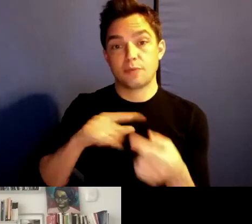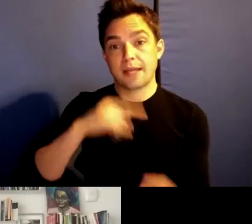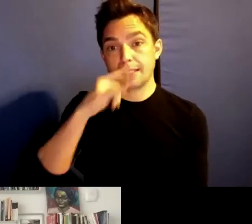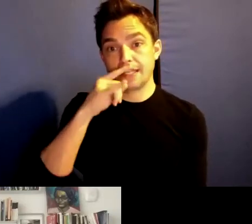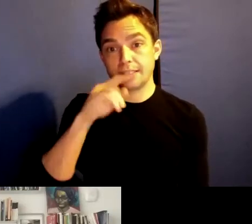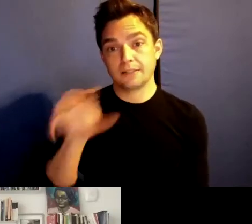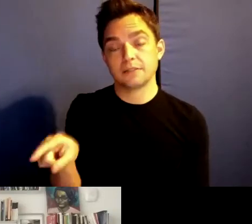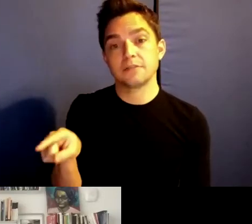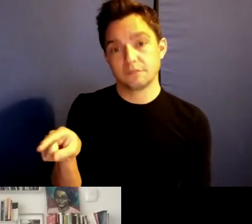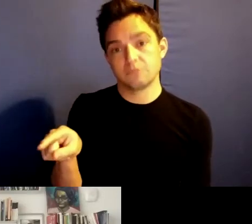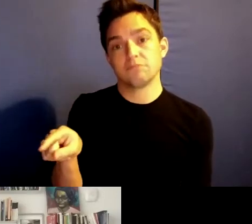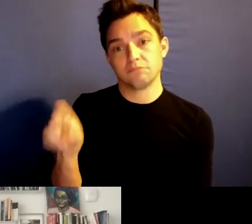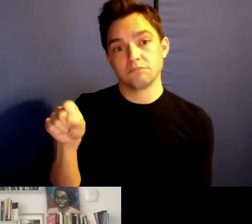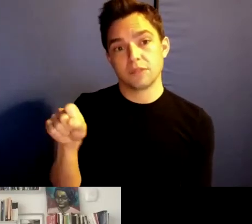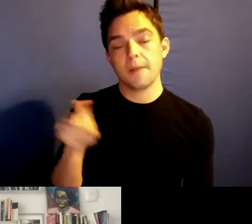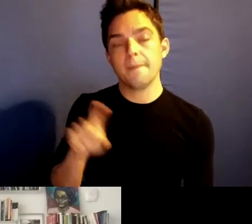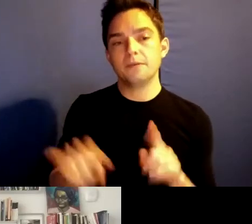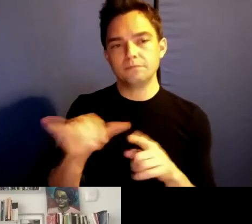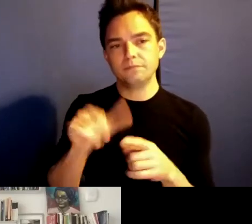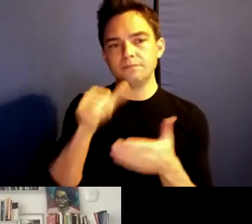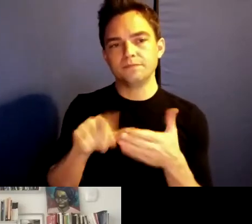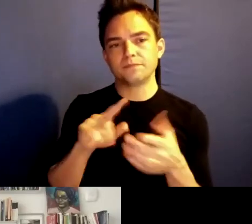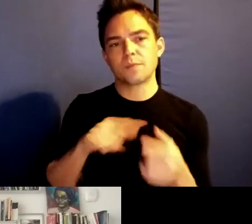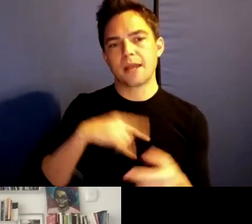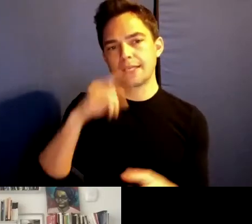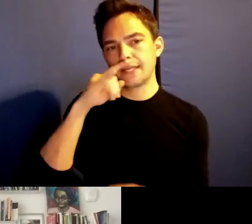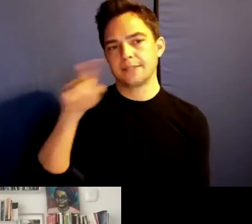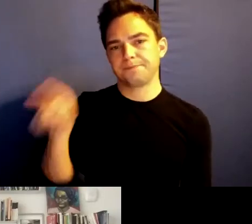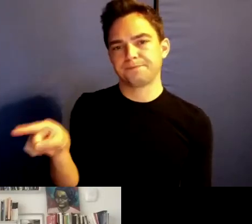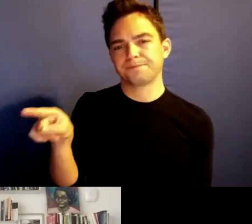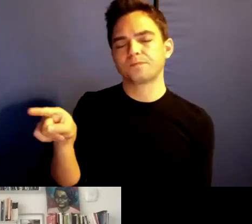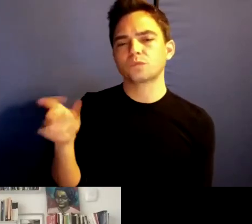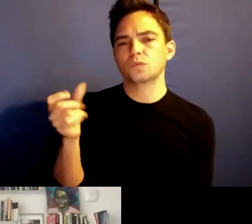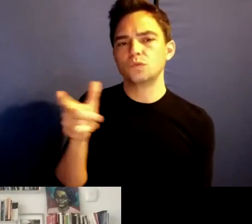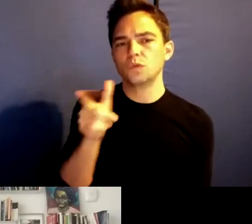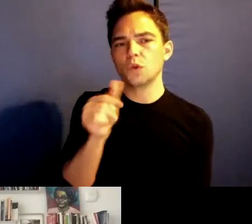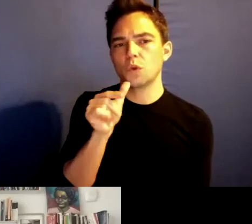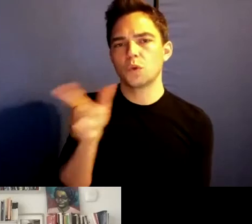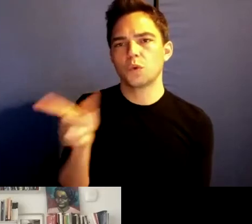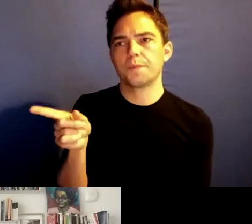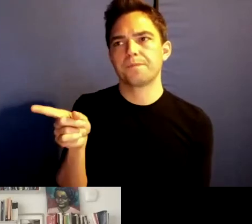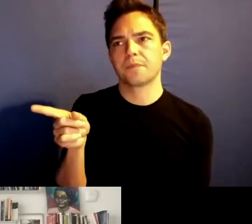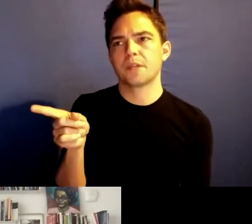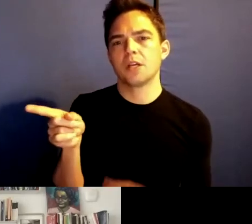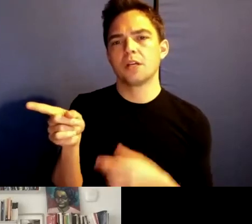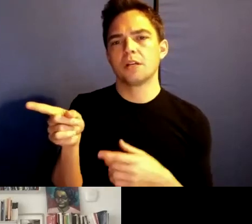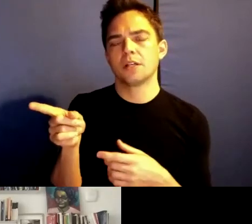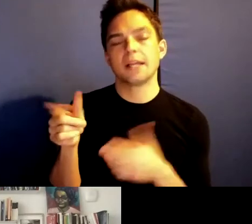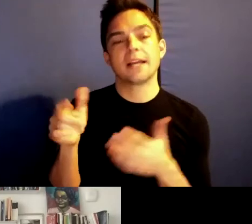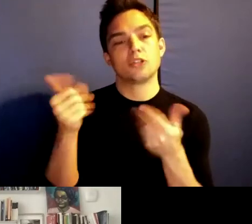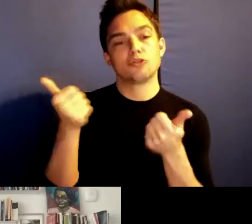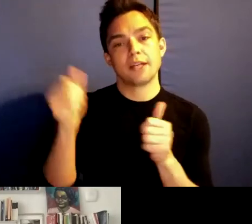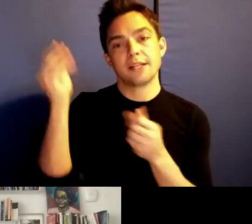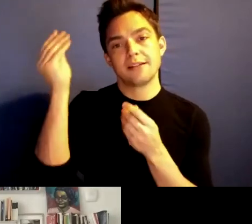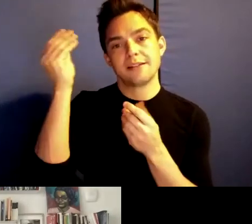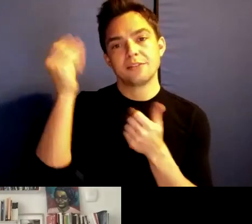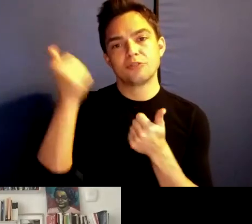But it's a letter to my kid that is trying to think about motherhood as you are saying